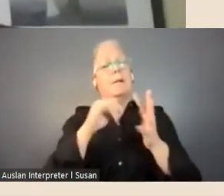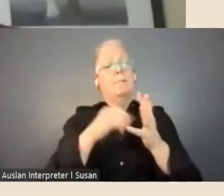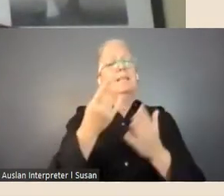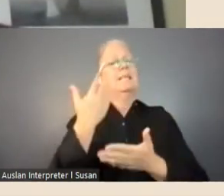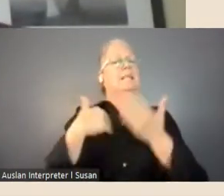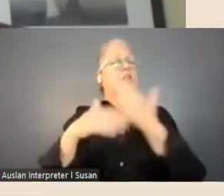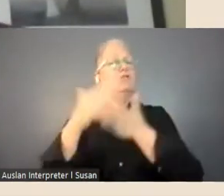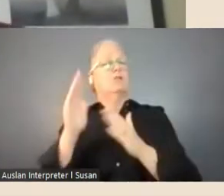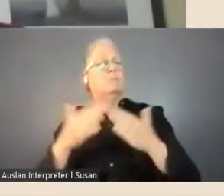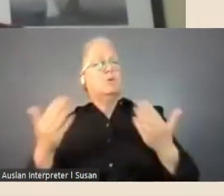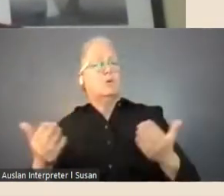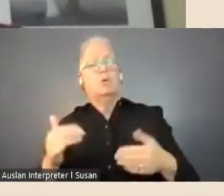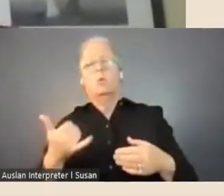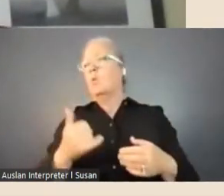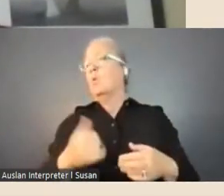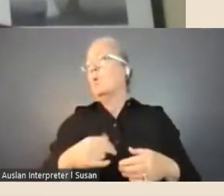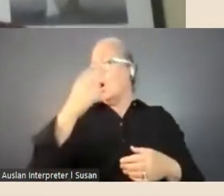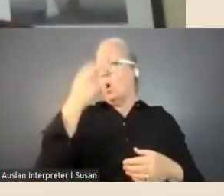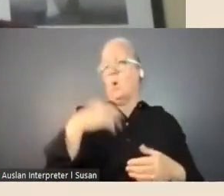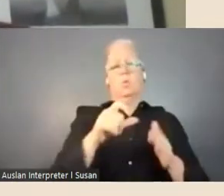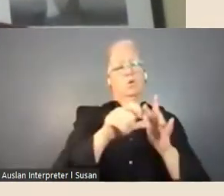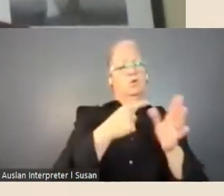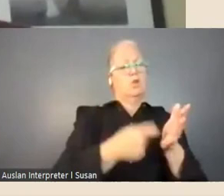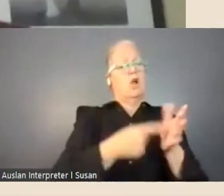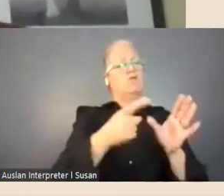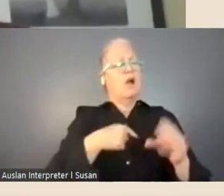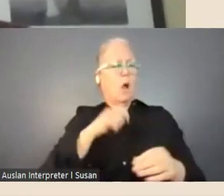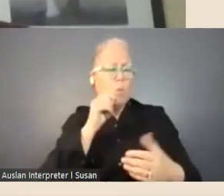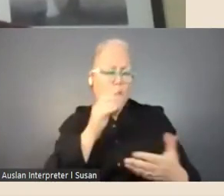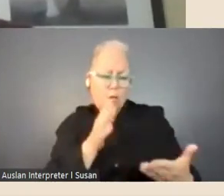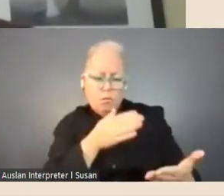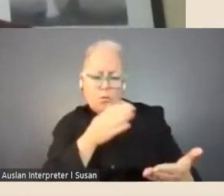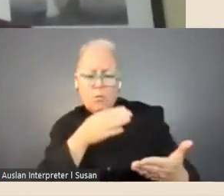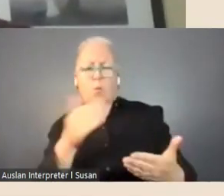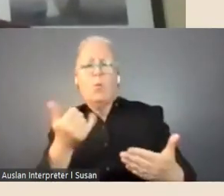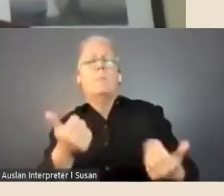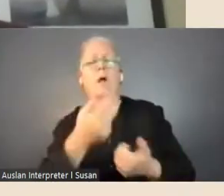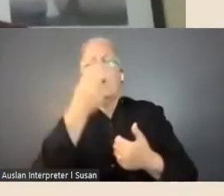some old diaries' or 'I'm going to look at plenty of old photos', so let's please sort of just